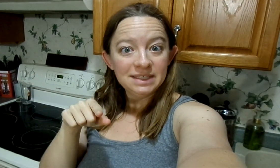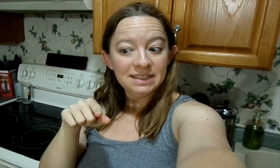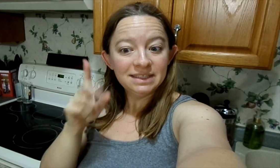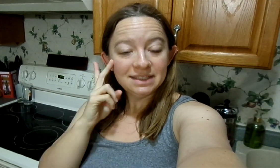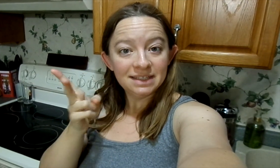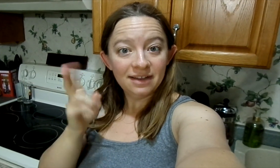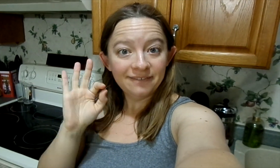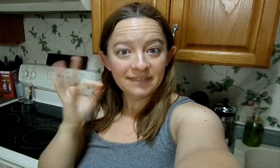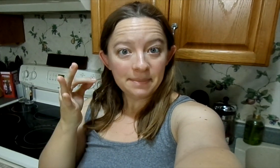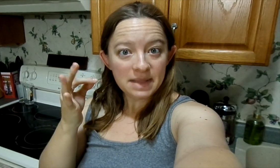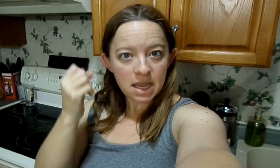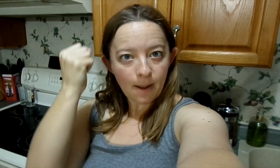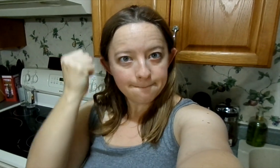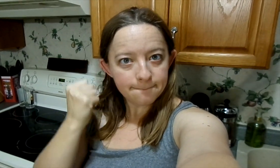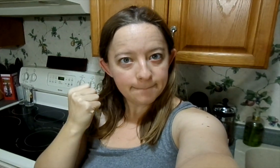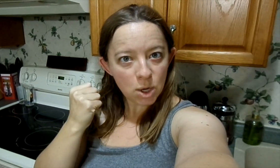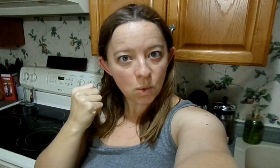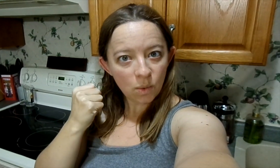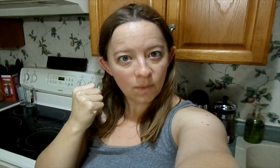We are going to see her family. Woohoo!